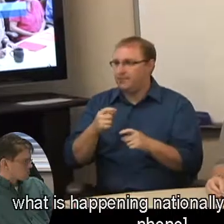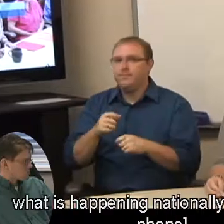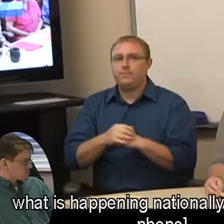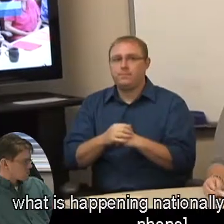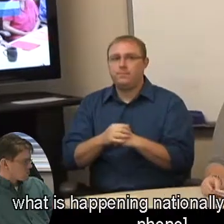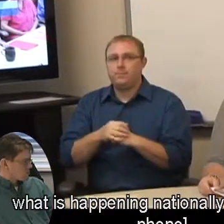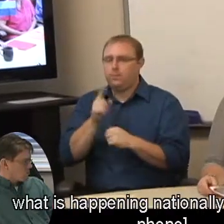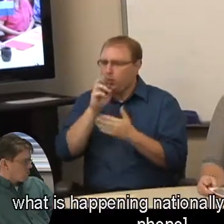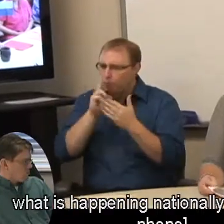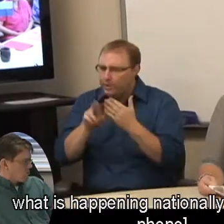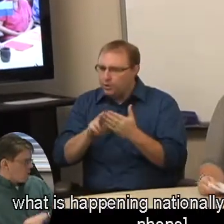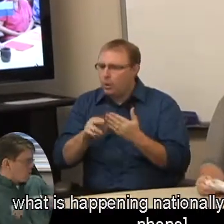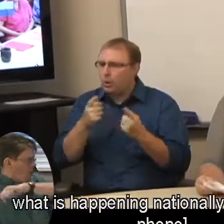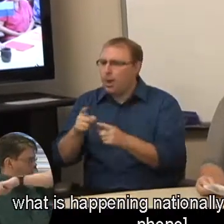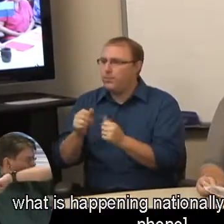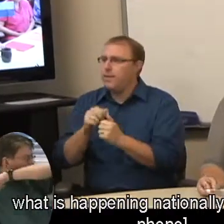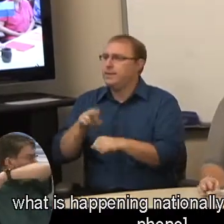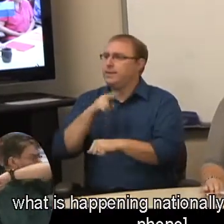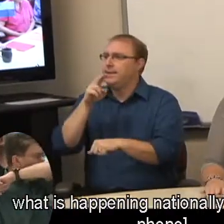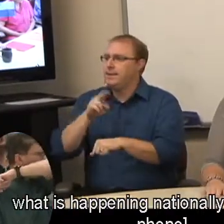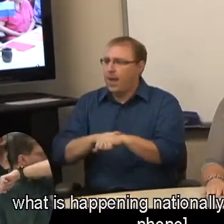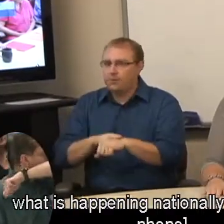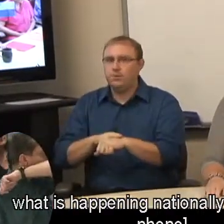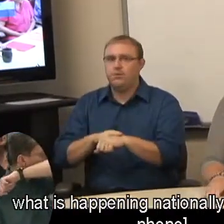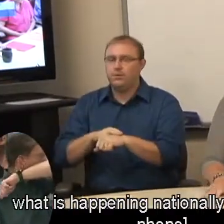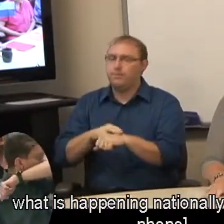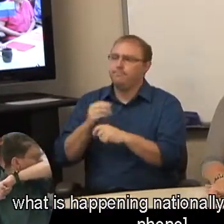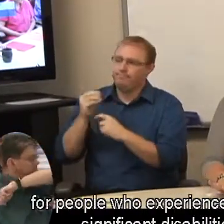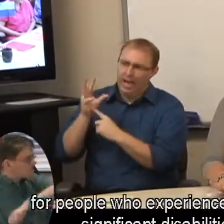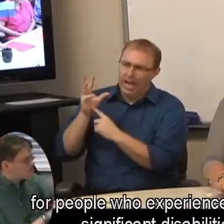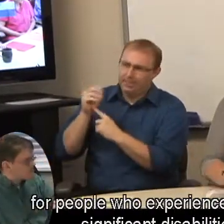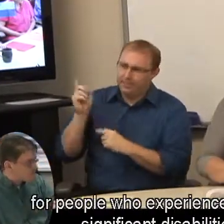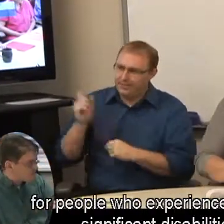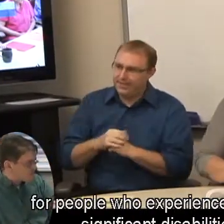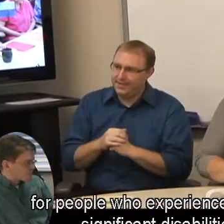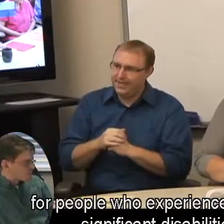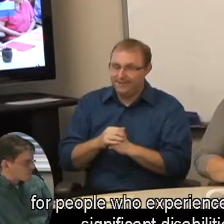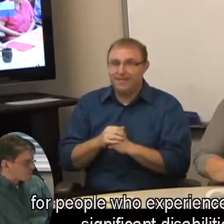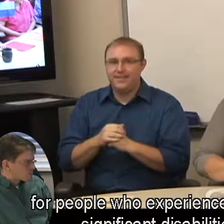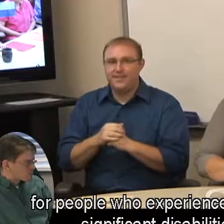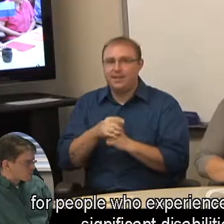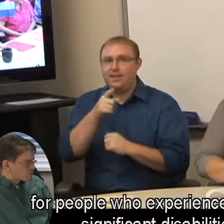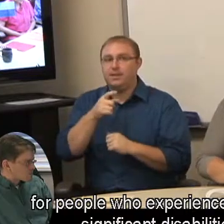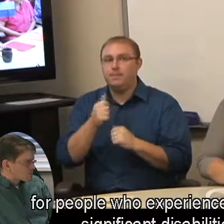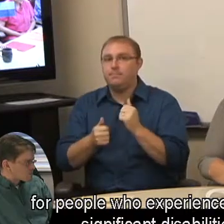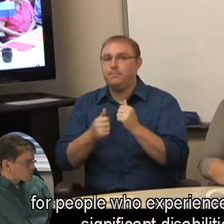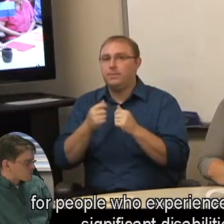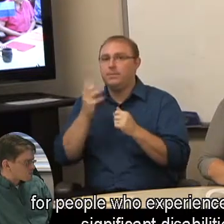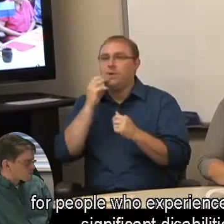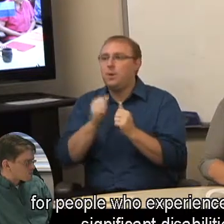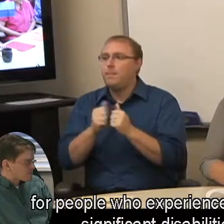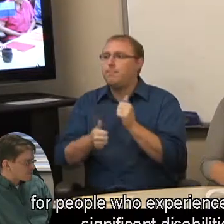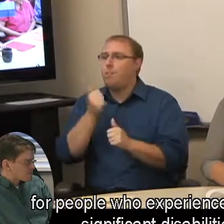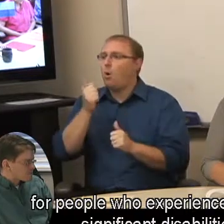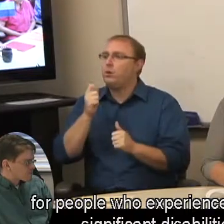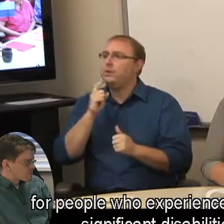what is happening nationally [BEEP from phone] for people who experience the most significant disabilities.